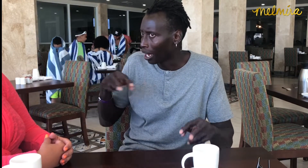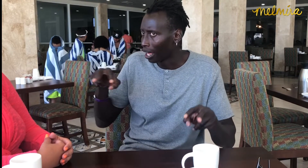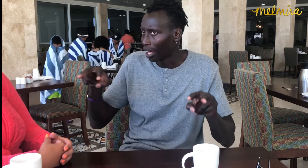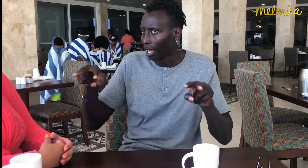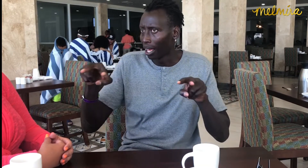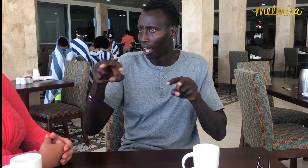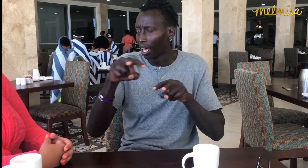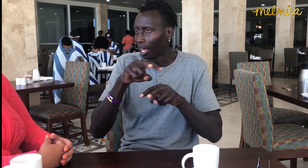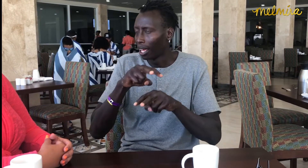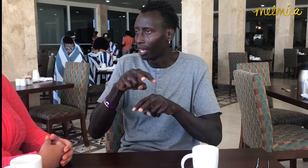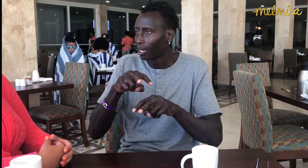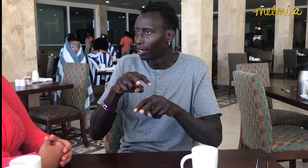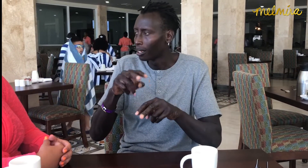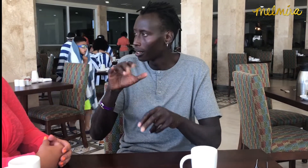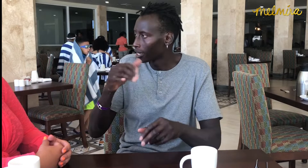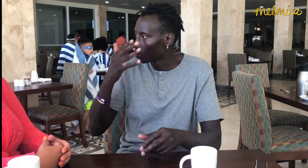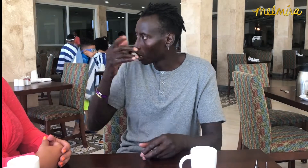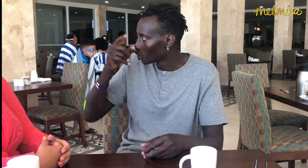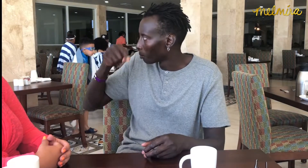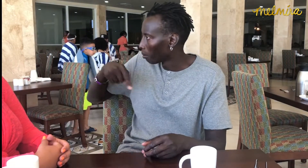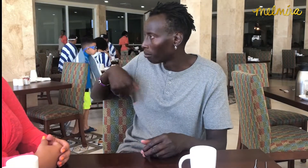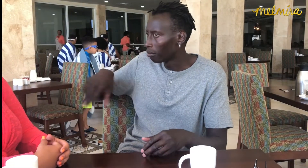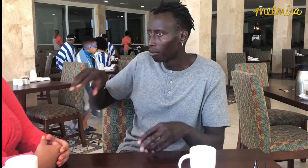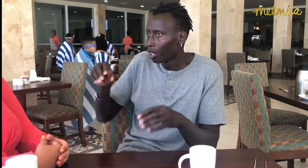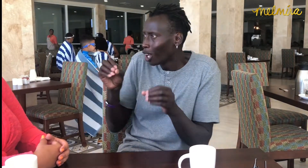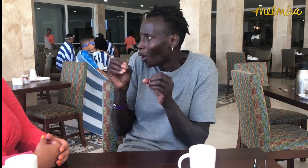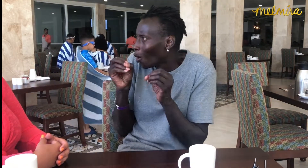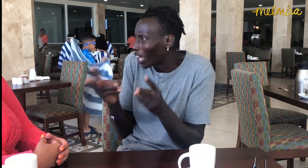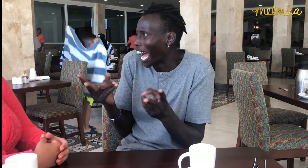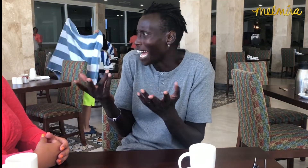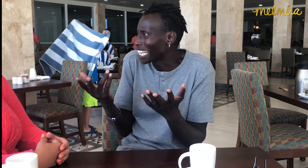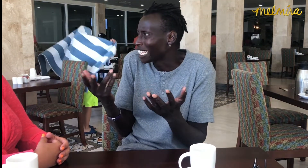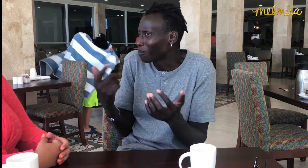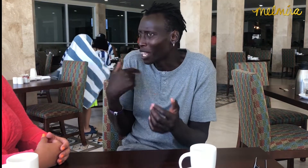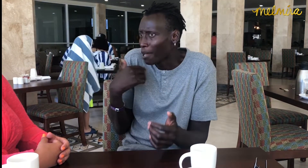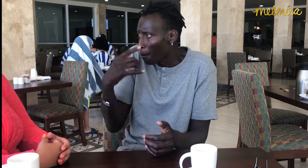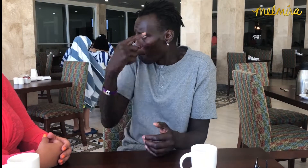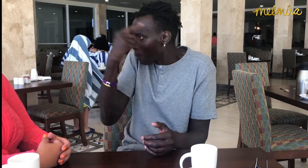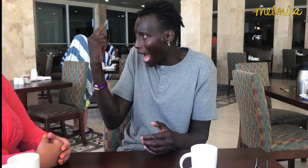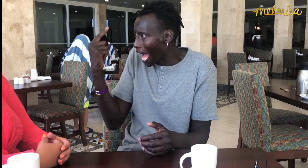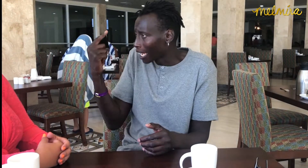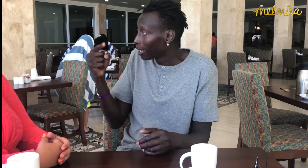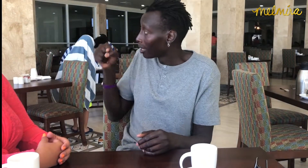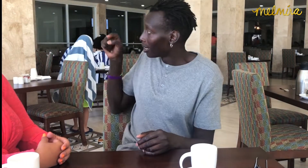when I'm there. In Germany, we're fine with the fact that we're all black,